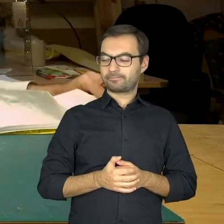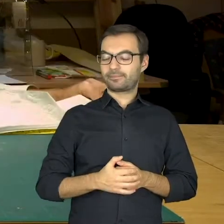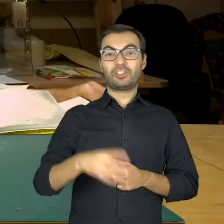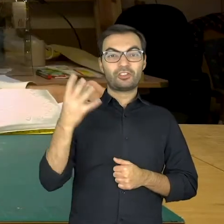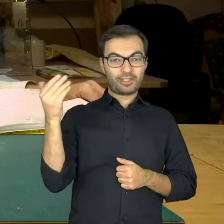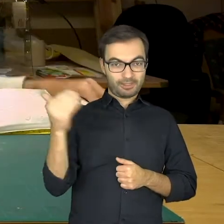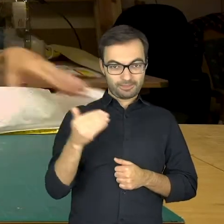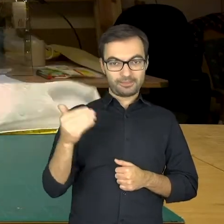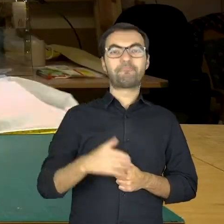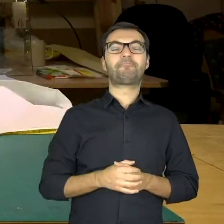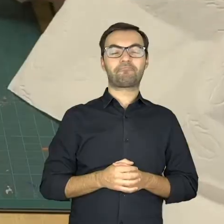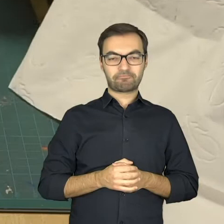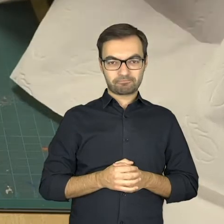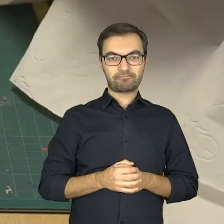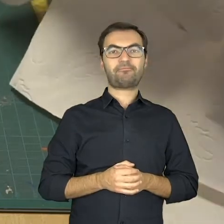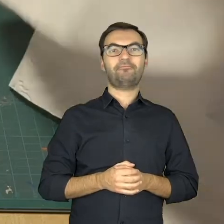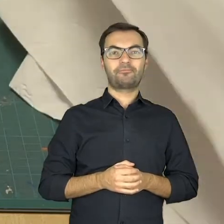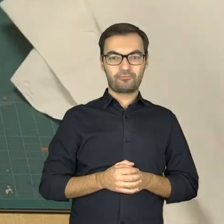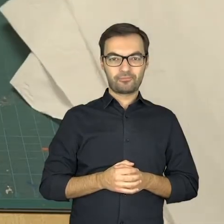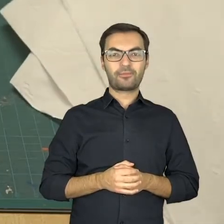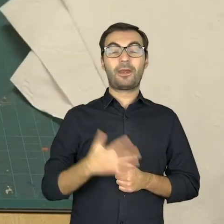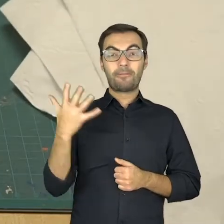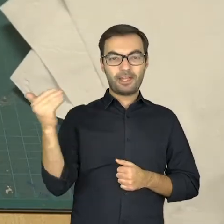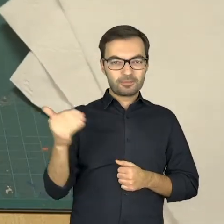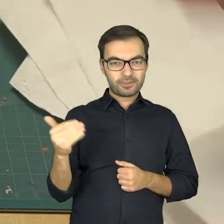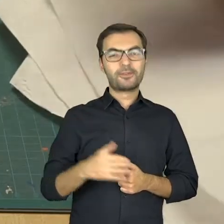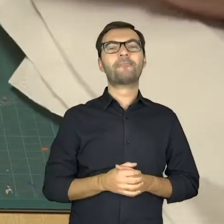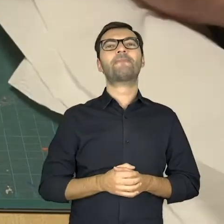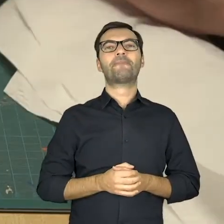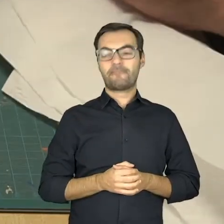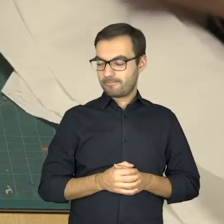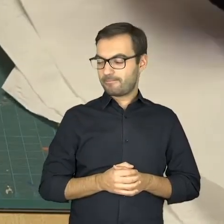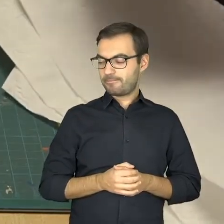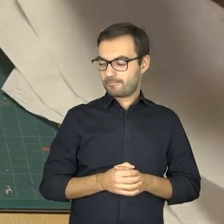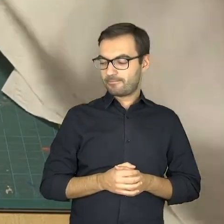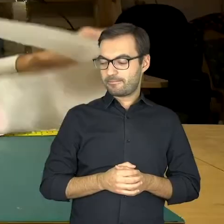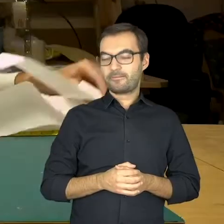4 meters we have 5 meters,